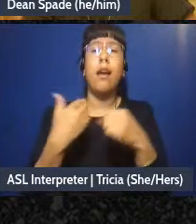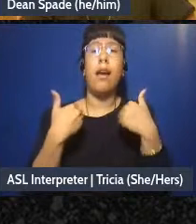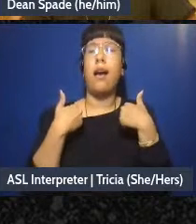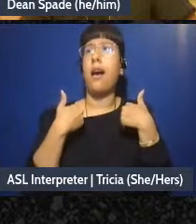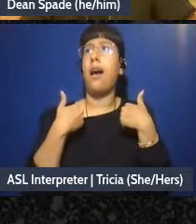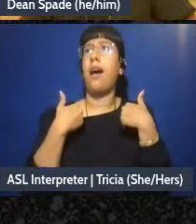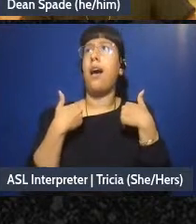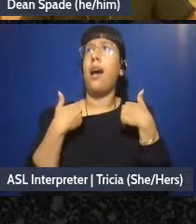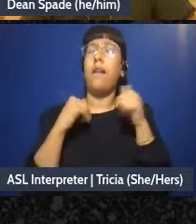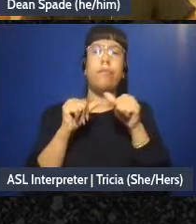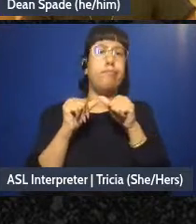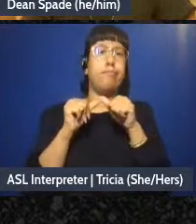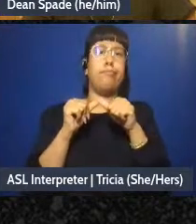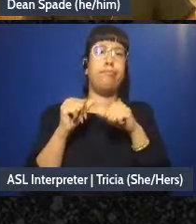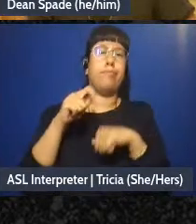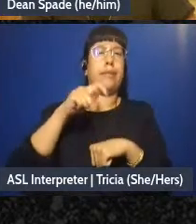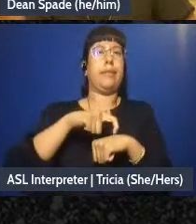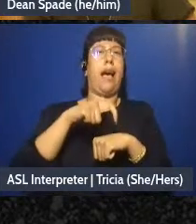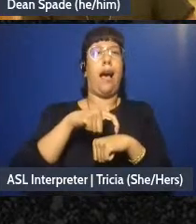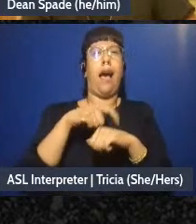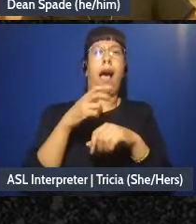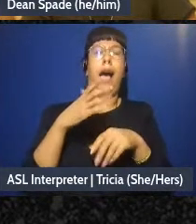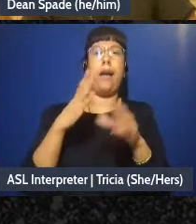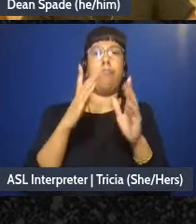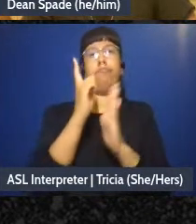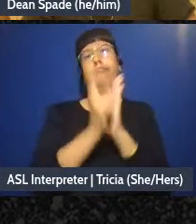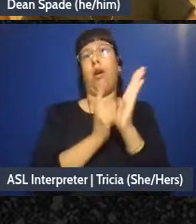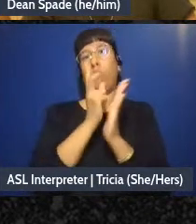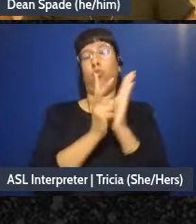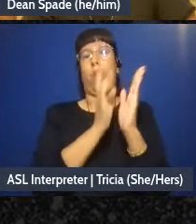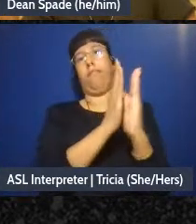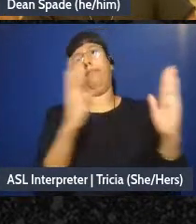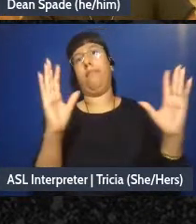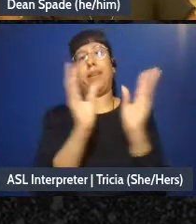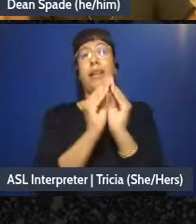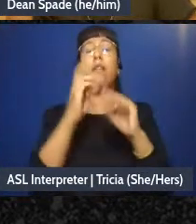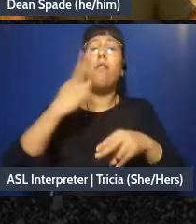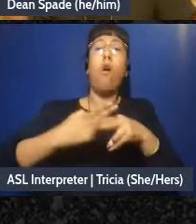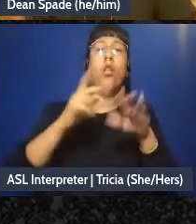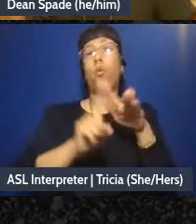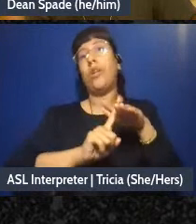longer meeting maybe you call it a Retreat or whatever, where you're really thinking about